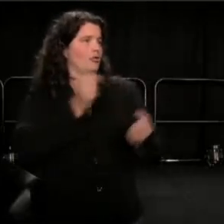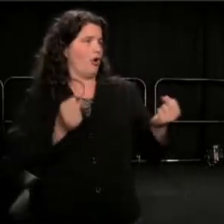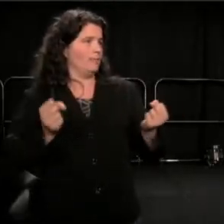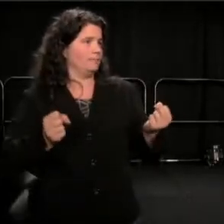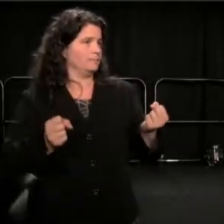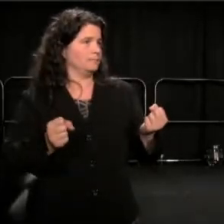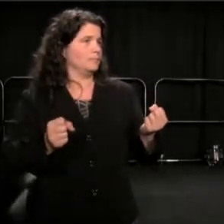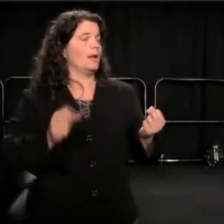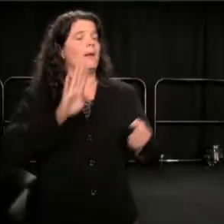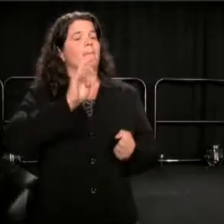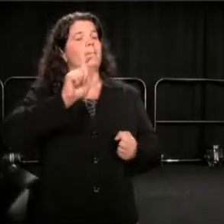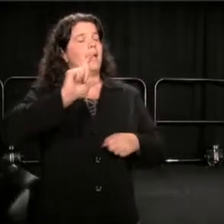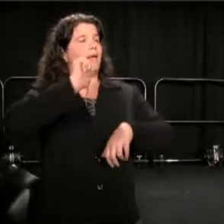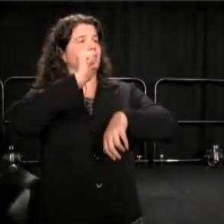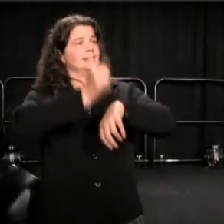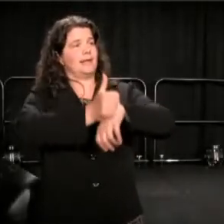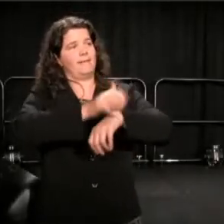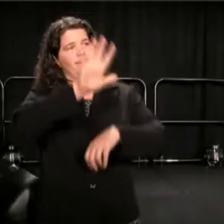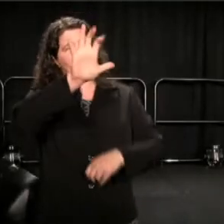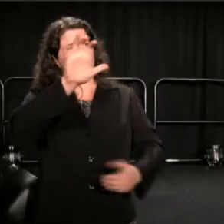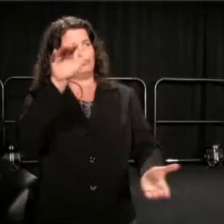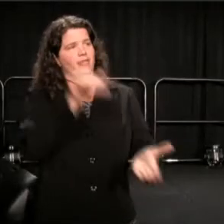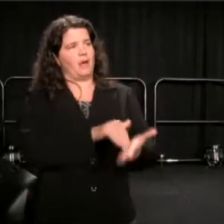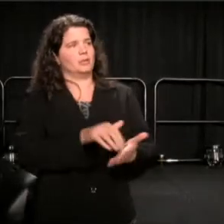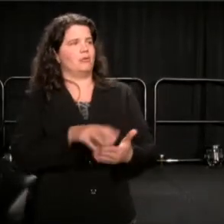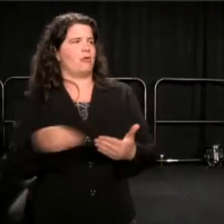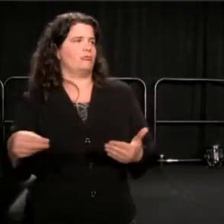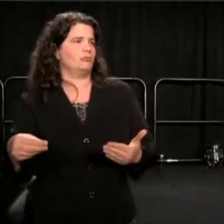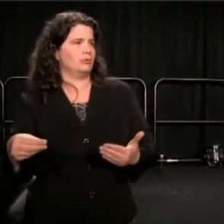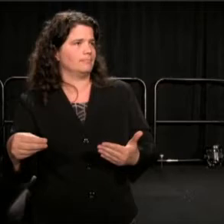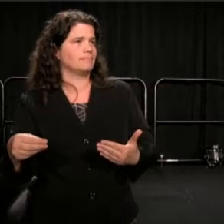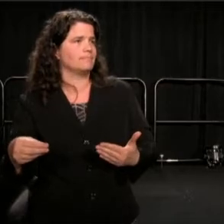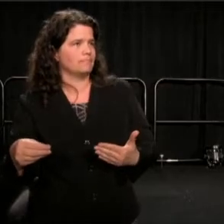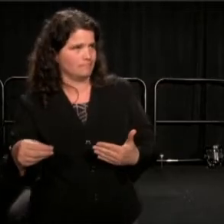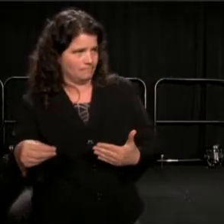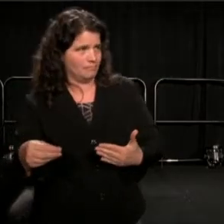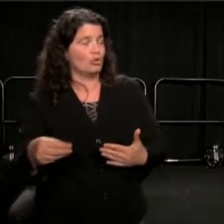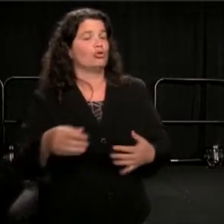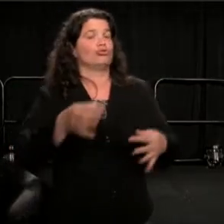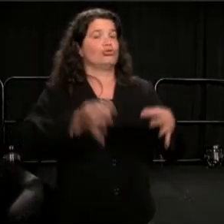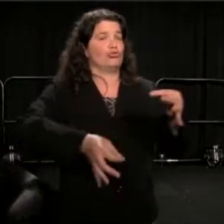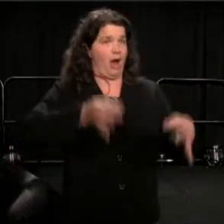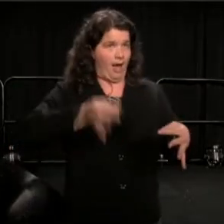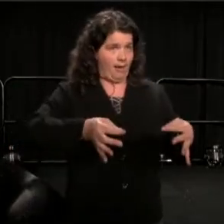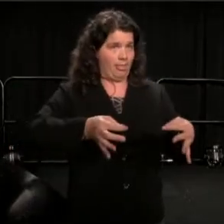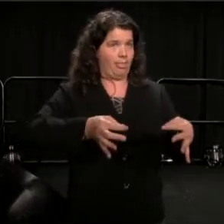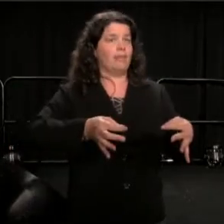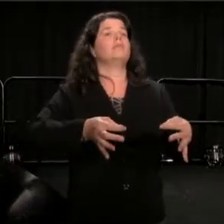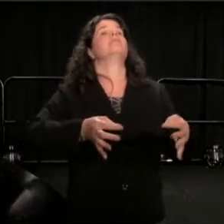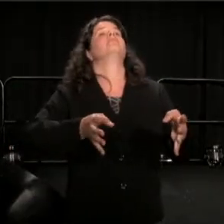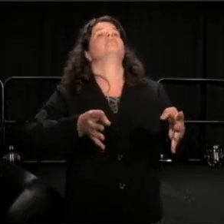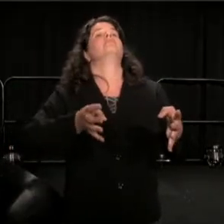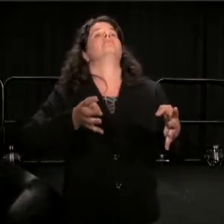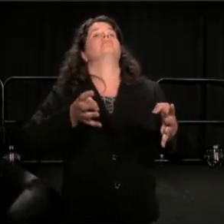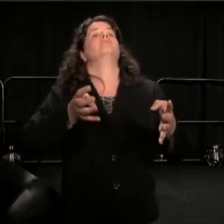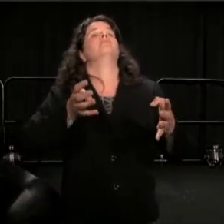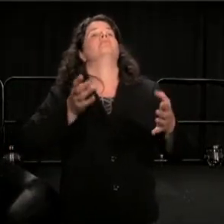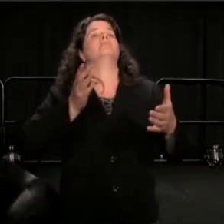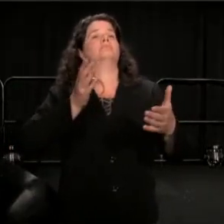He did go to trial, got 12 years. They took it down to six months.